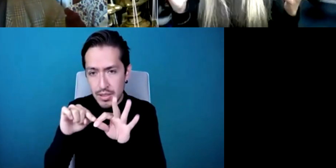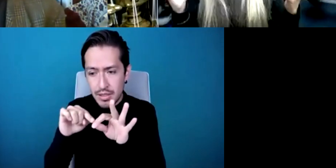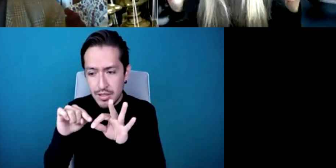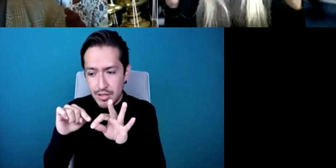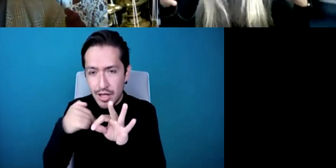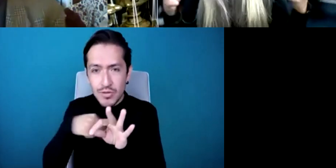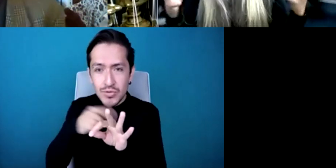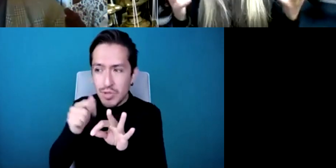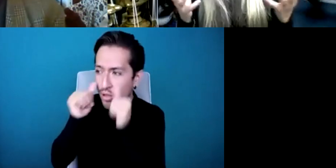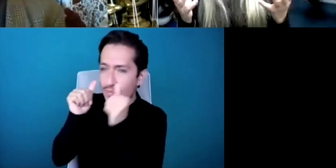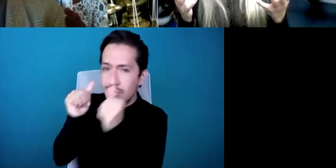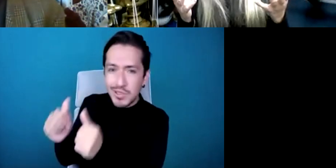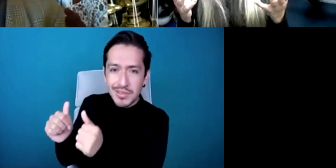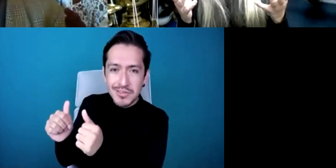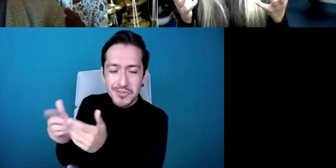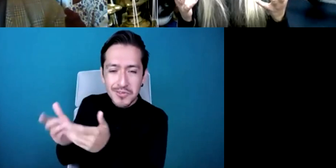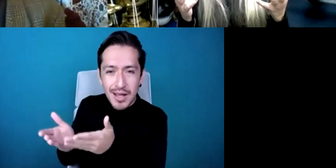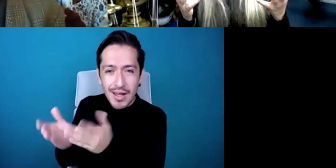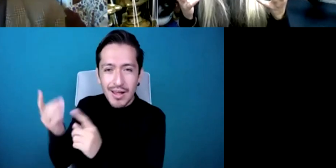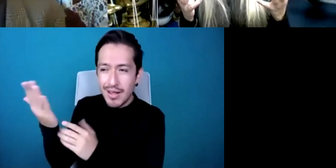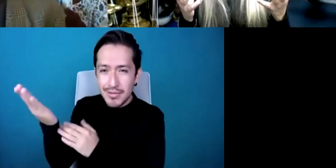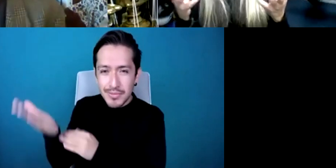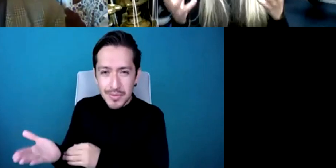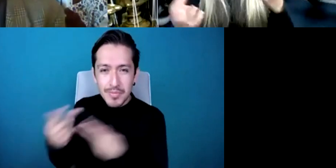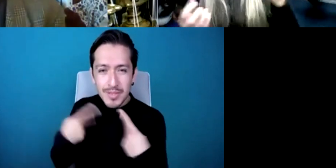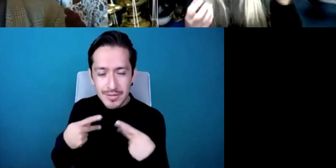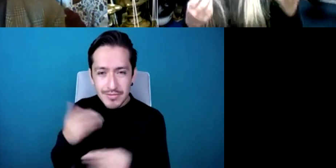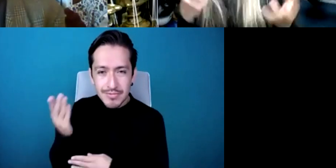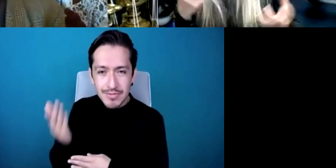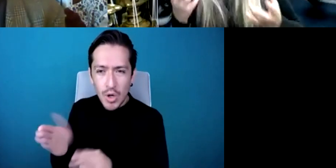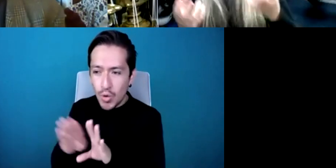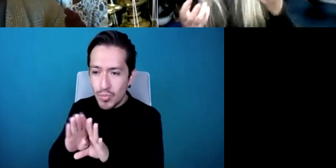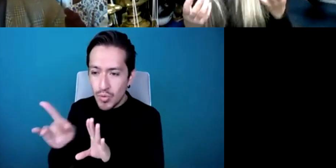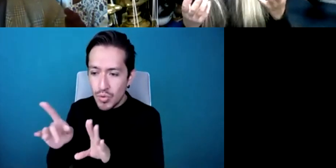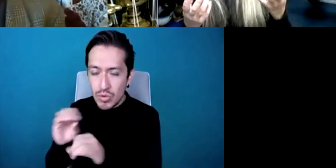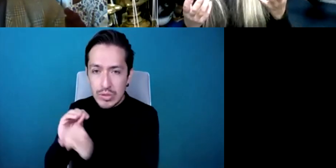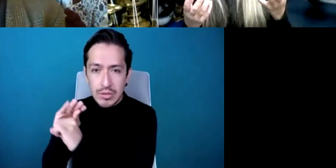to how they have engaged with this pandemic listening to all the amazing things they have done